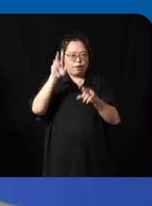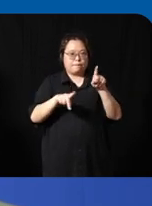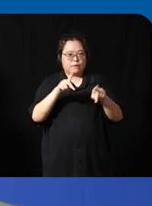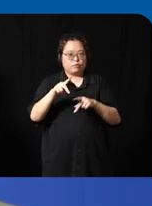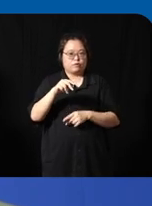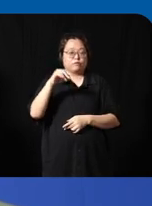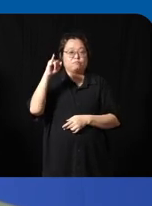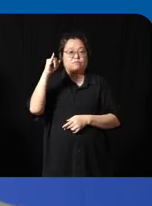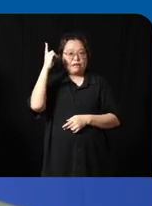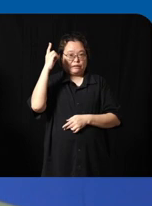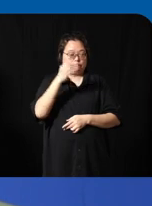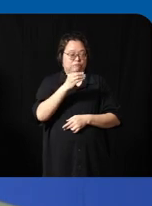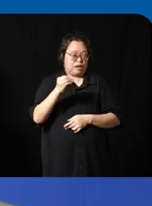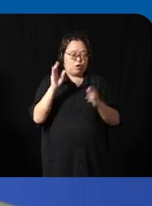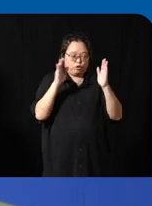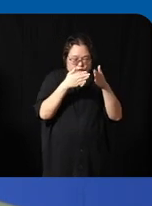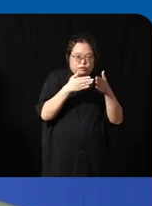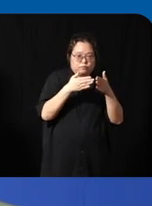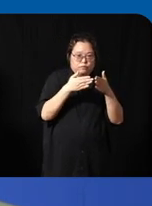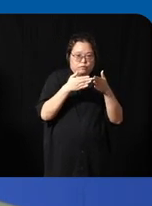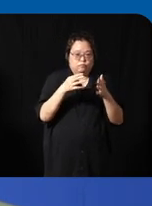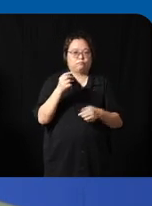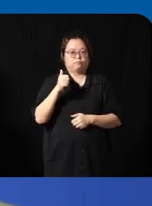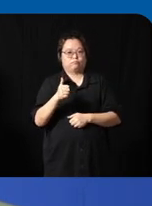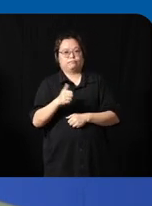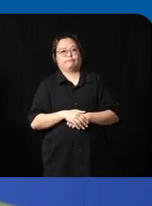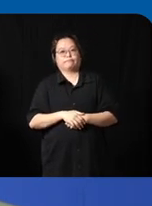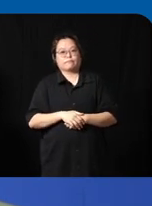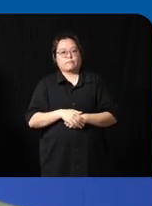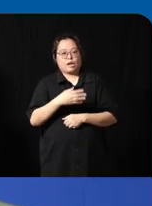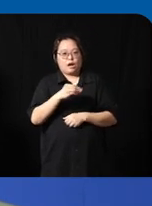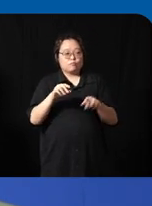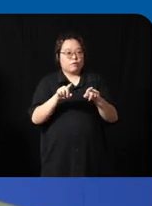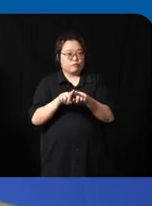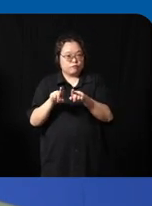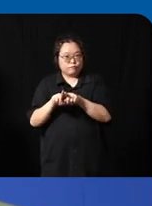as well right can we use Virtual assistance to remind uh person with intellectual disability